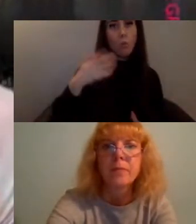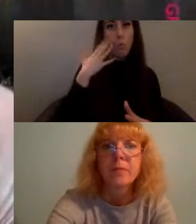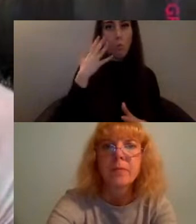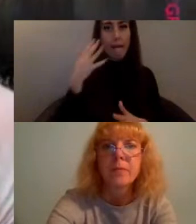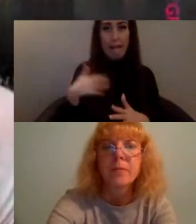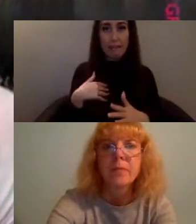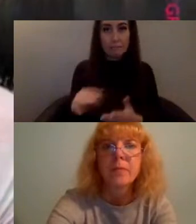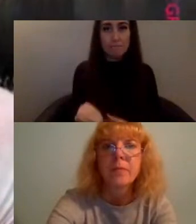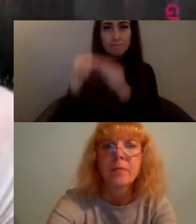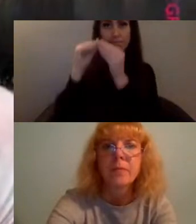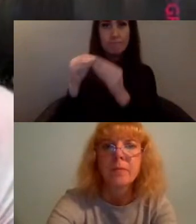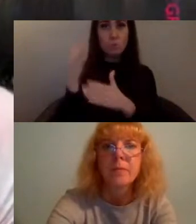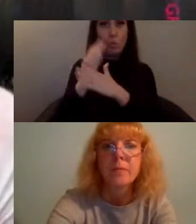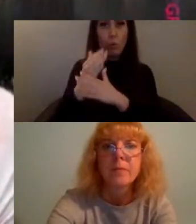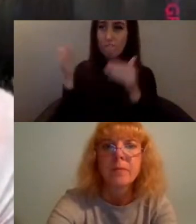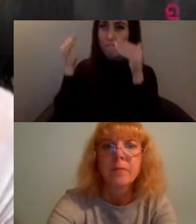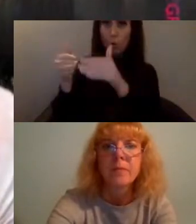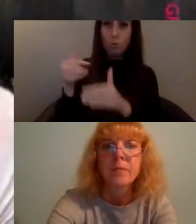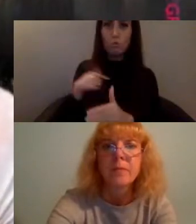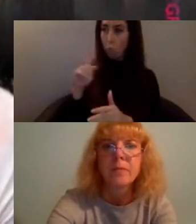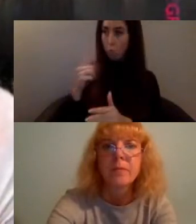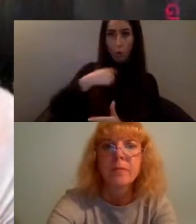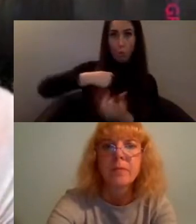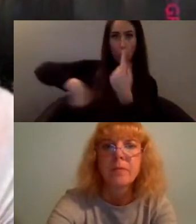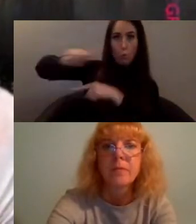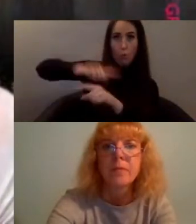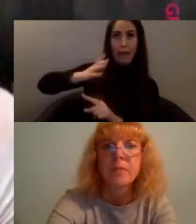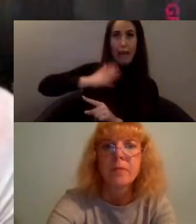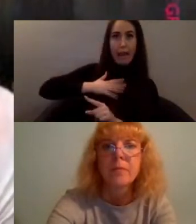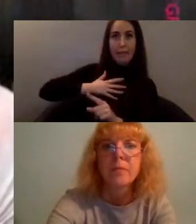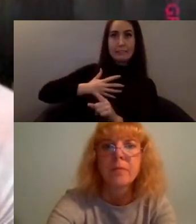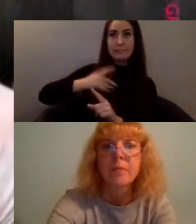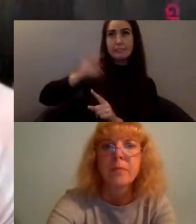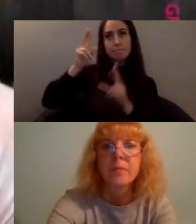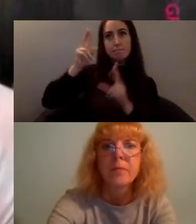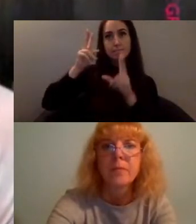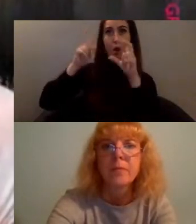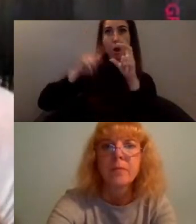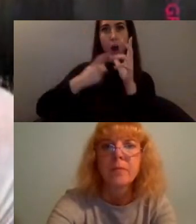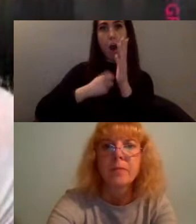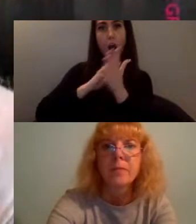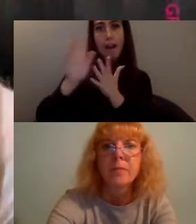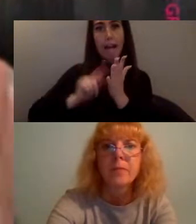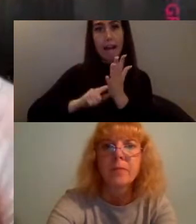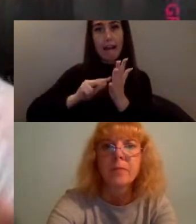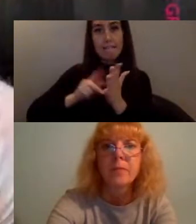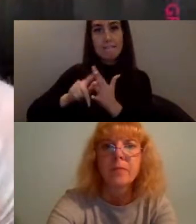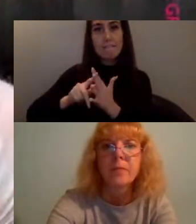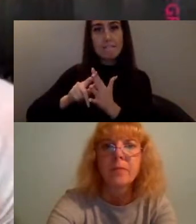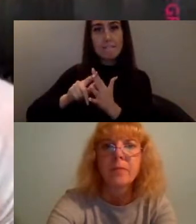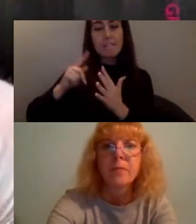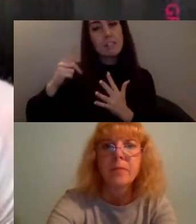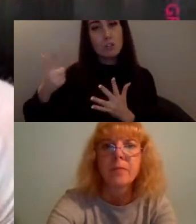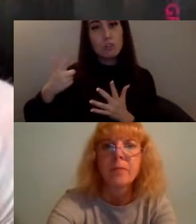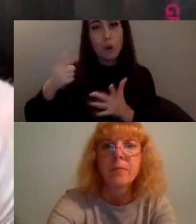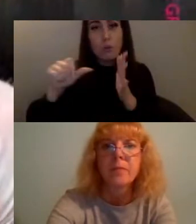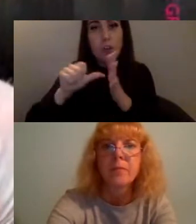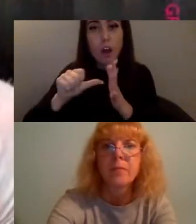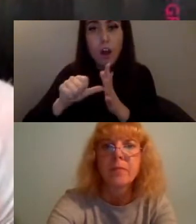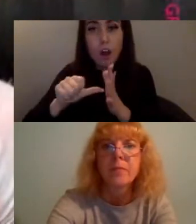what we would like to archive and it's really hard asking the question to a bunch of people who have never been given the opportunity to archive themselves